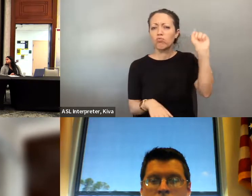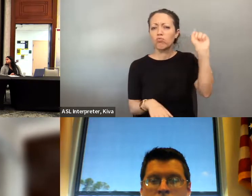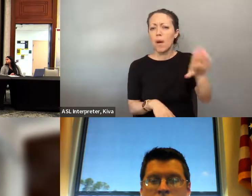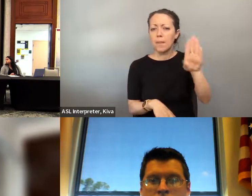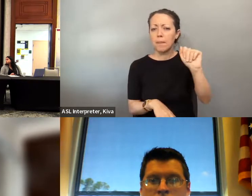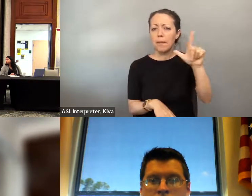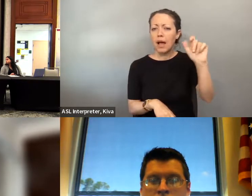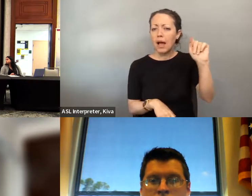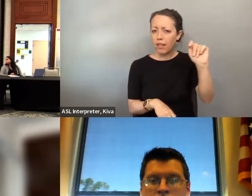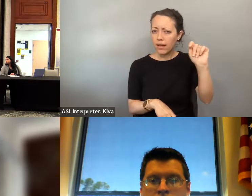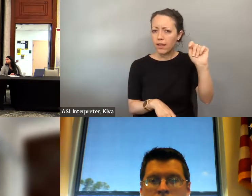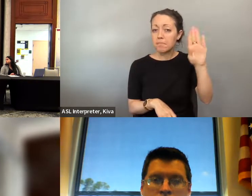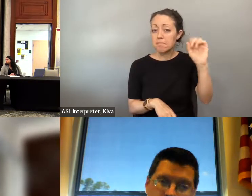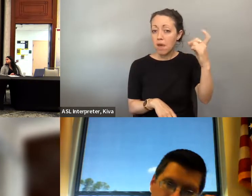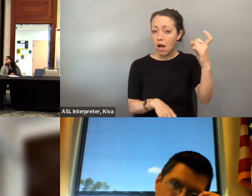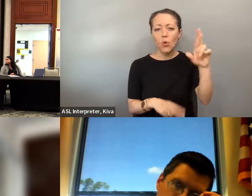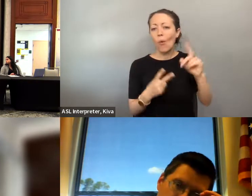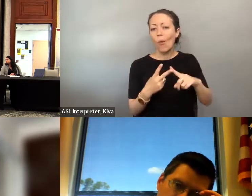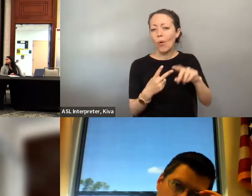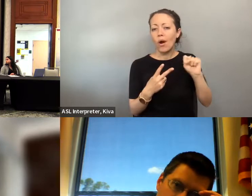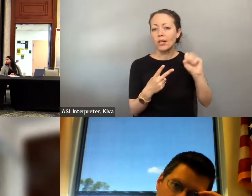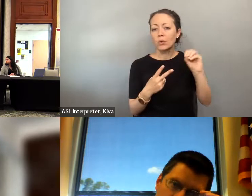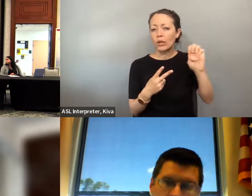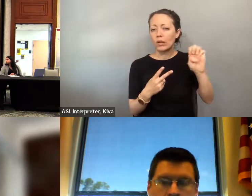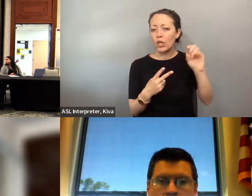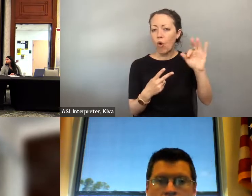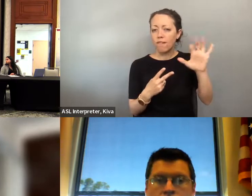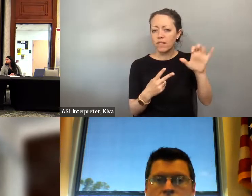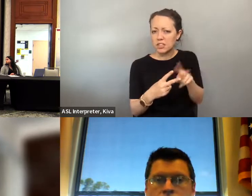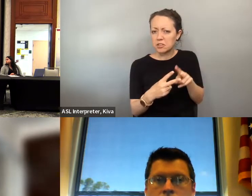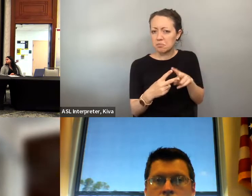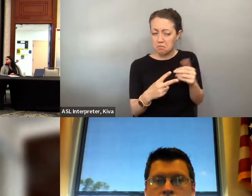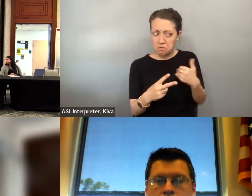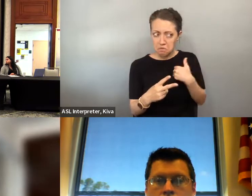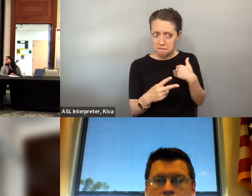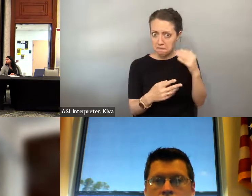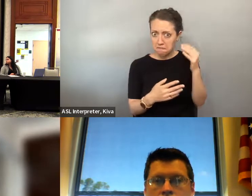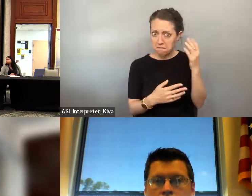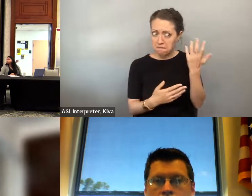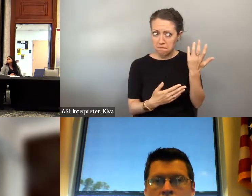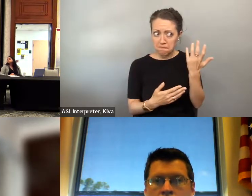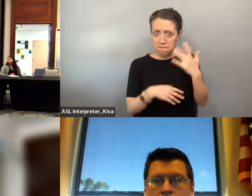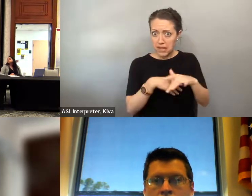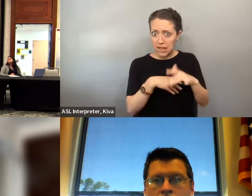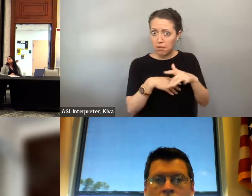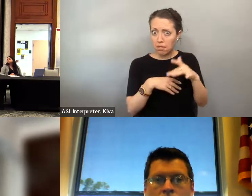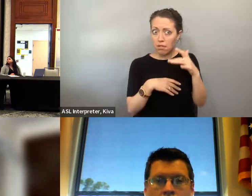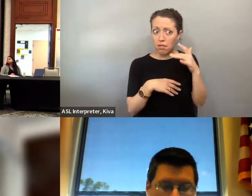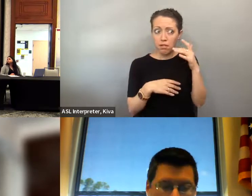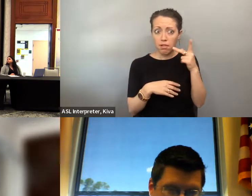What are the current options for para transit for folks who need to drop off ballots at the ballot box or at their like supervisor of election? transit for folks who need to drop off ballots at the ballot